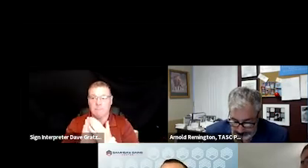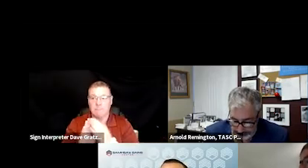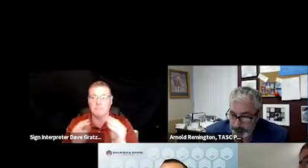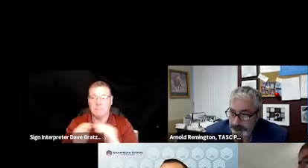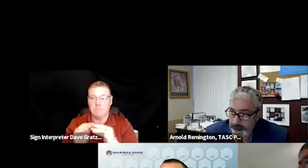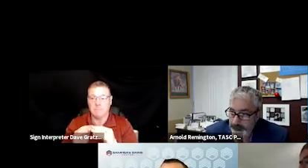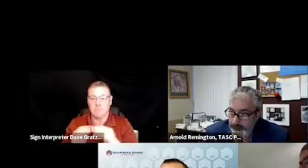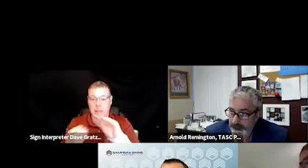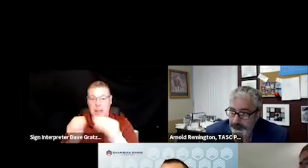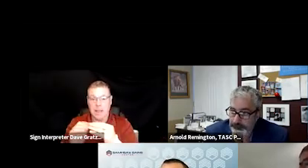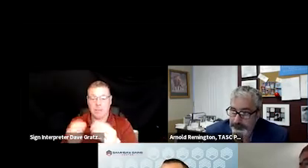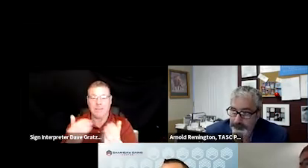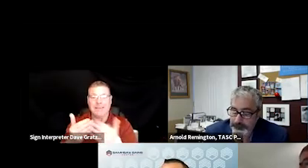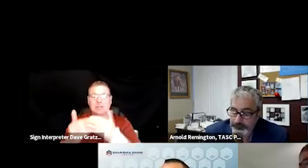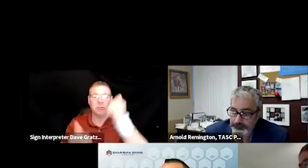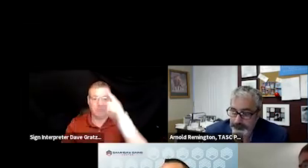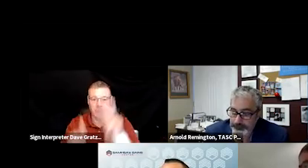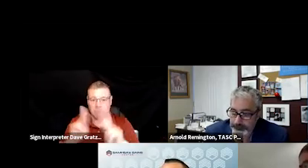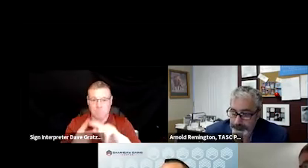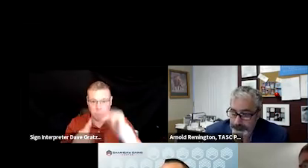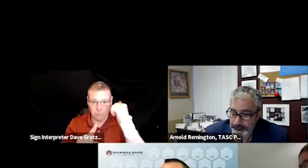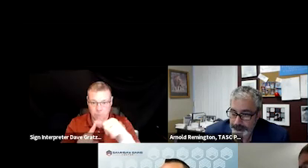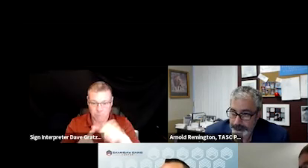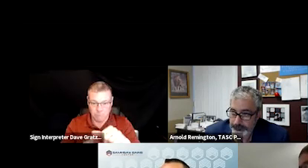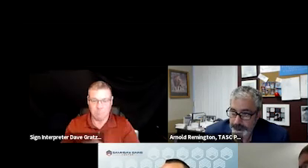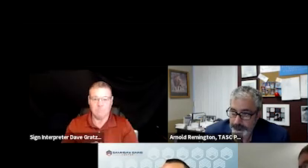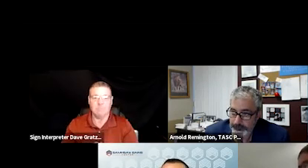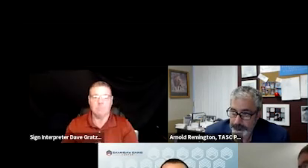that number becomes easier for people to recall with a little bit of marketing.